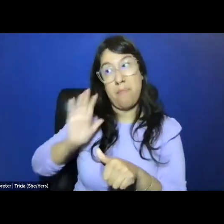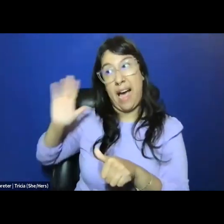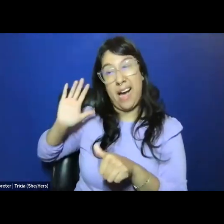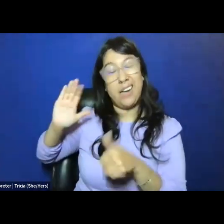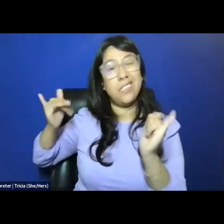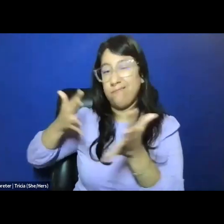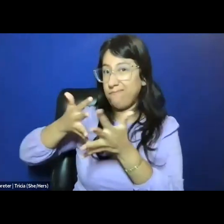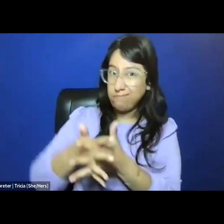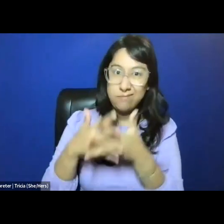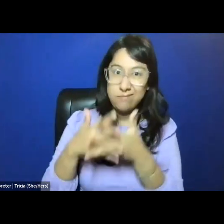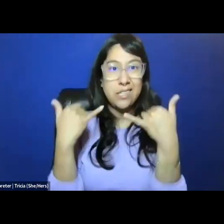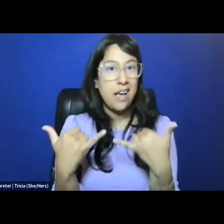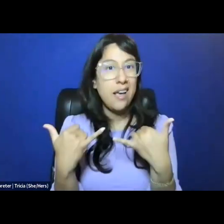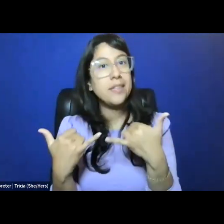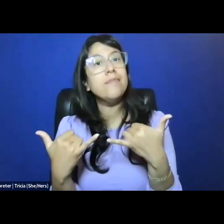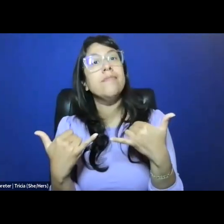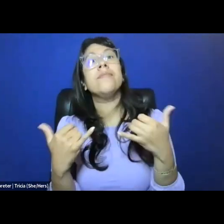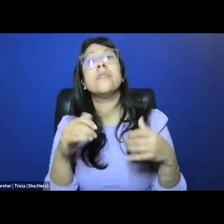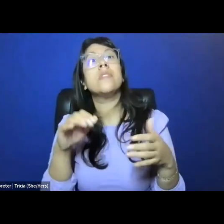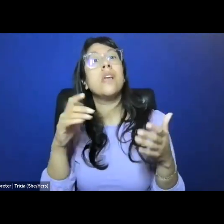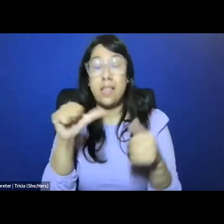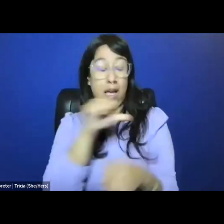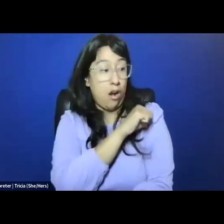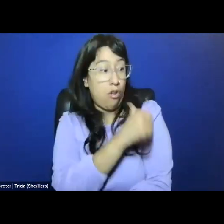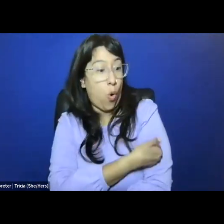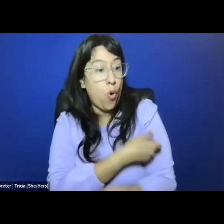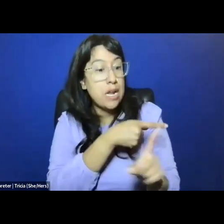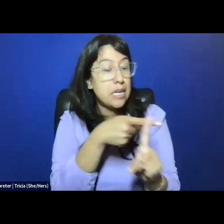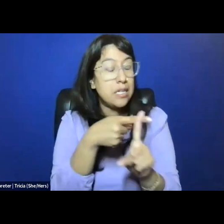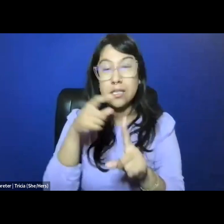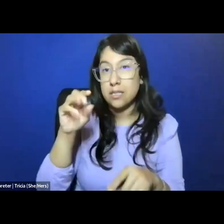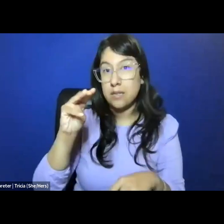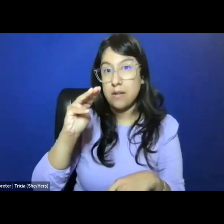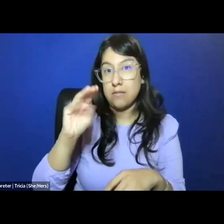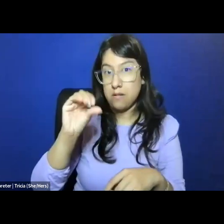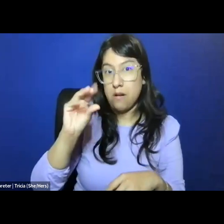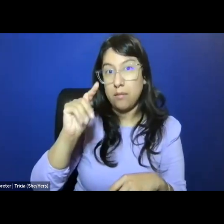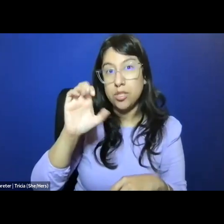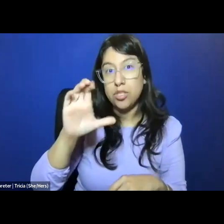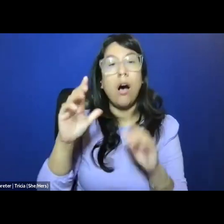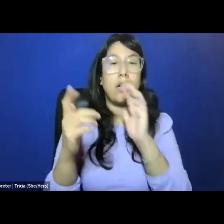was a willingness of authorities to marshal Comstock, to ban advertisements about abortion providers,